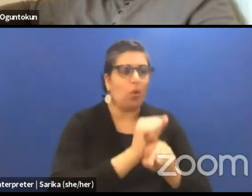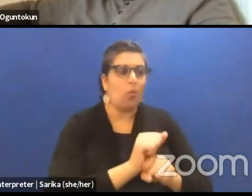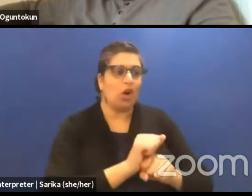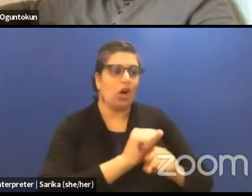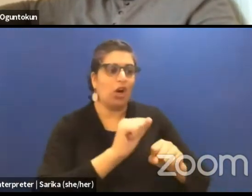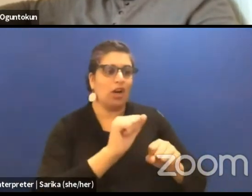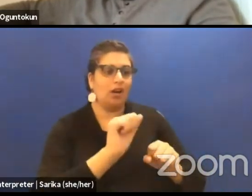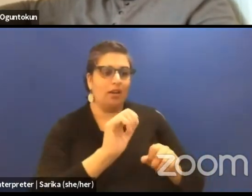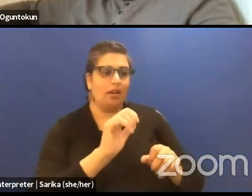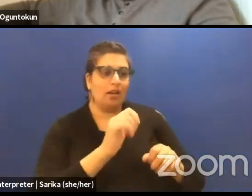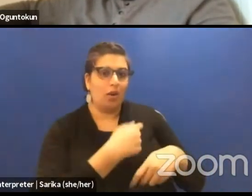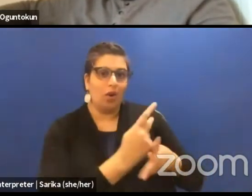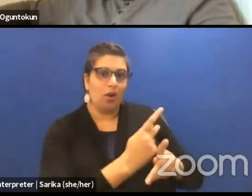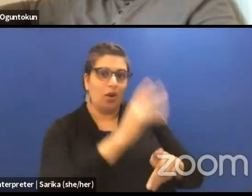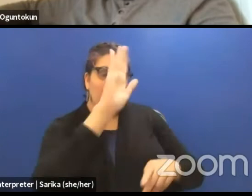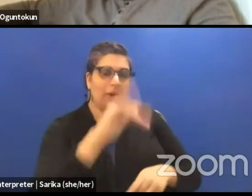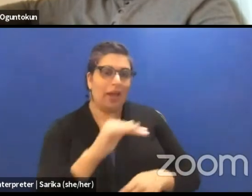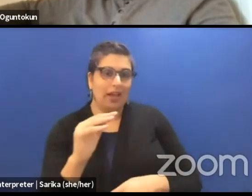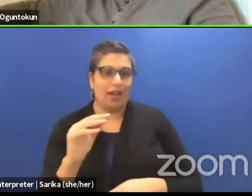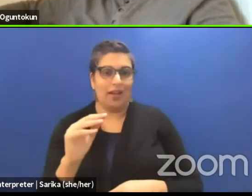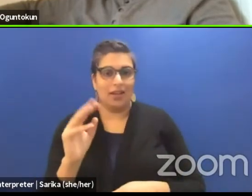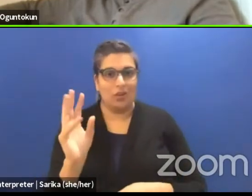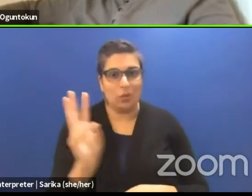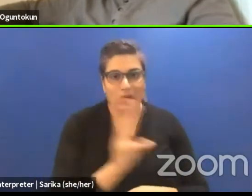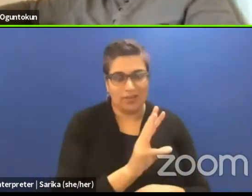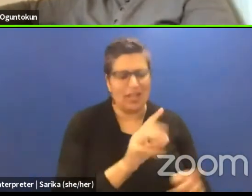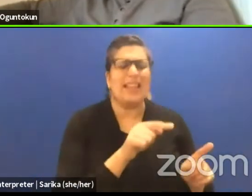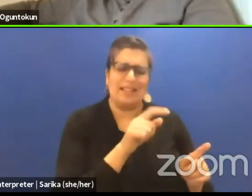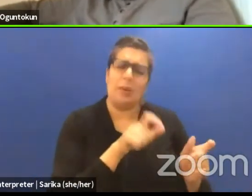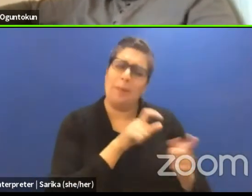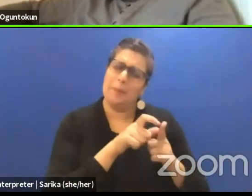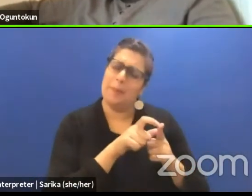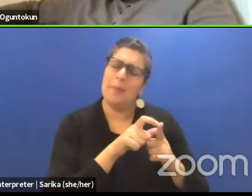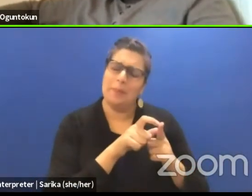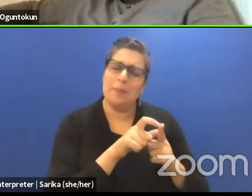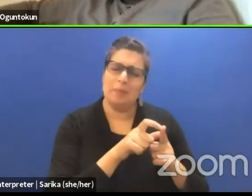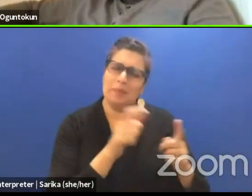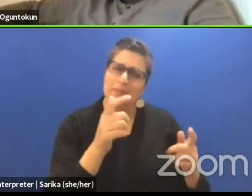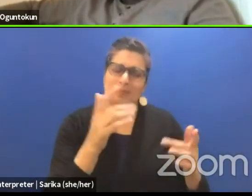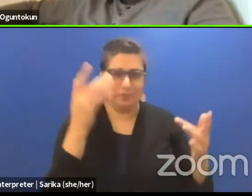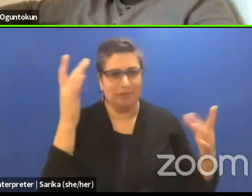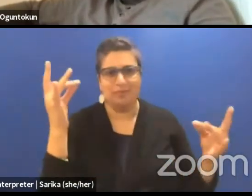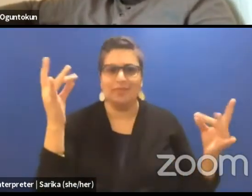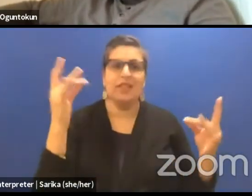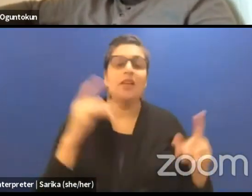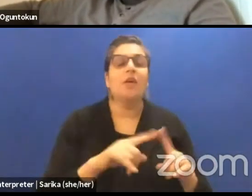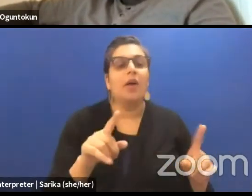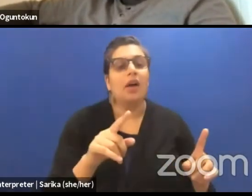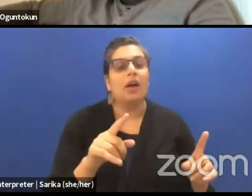and West is such a big word but you know what I mean. My colleagues from Serbia and from Spain and from the Netherlands,